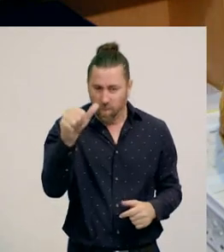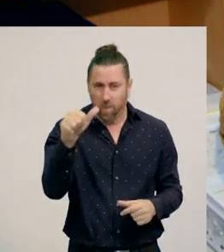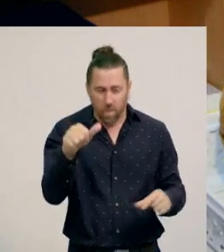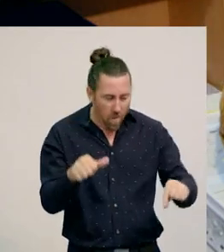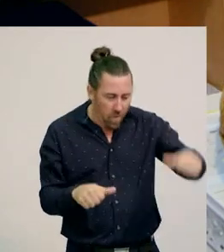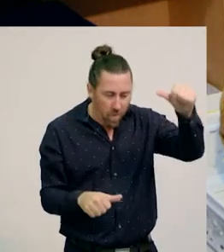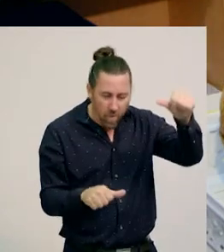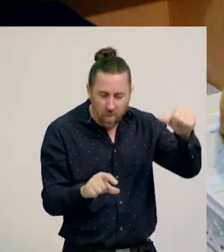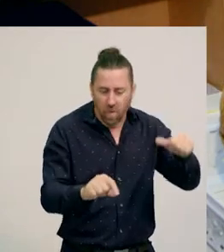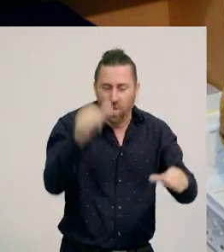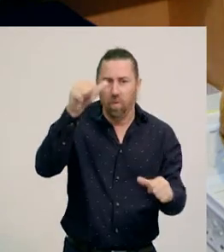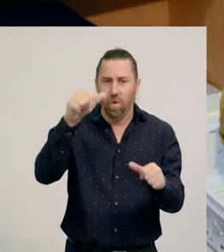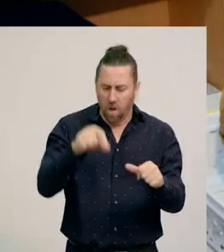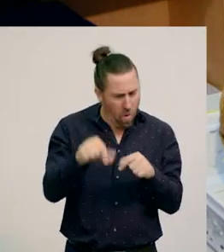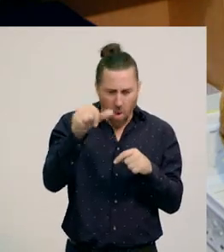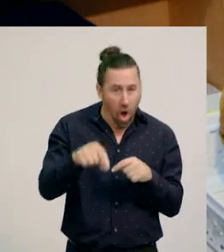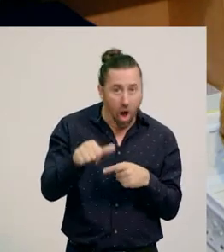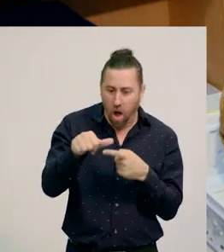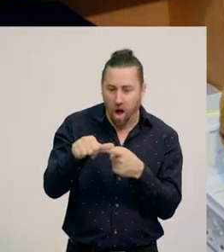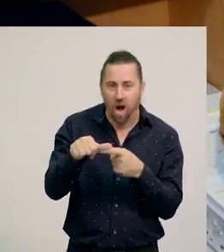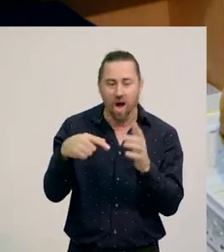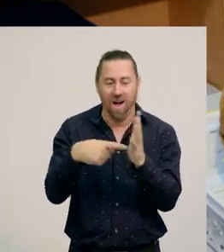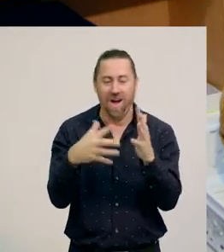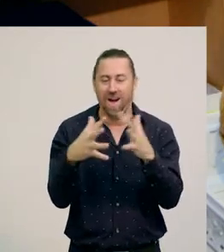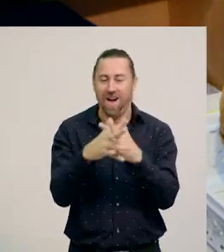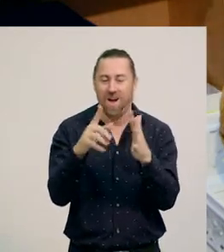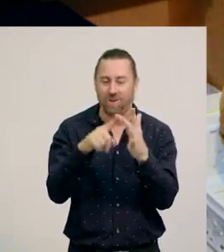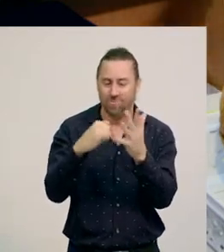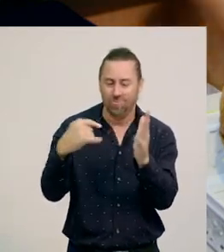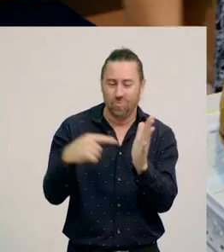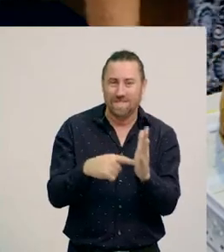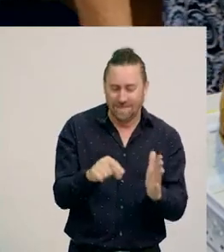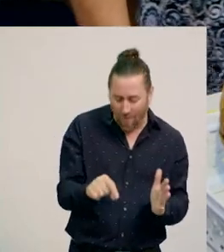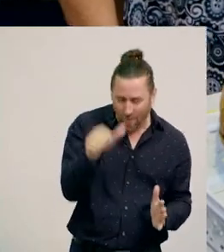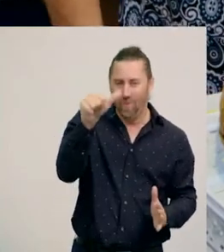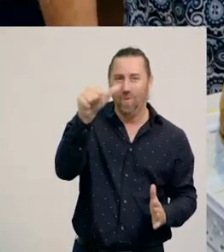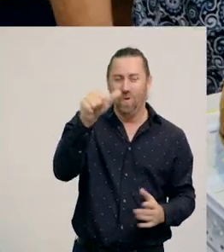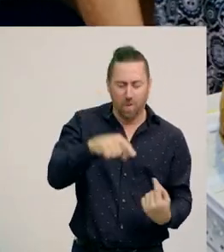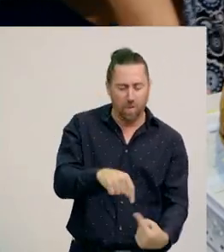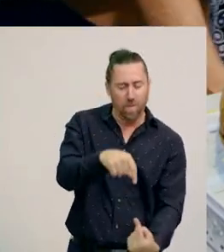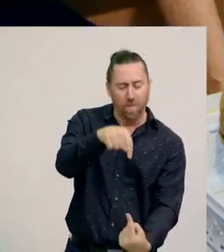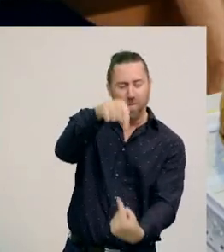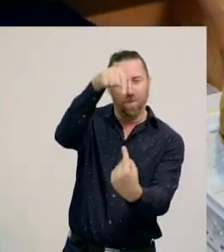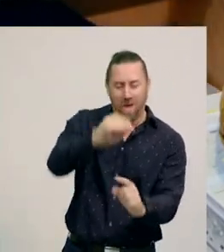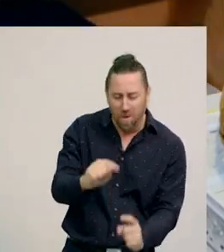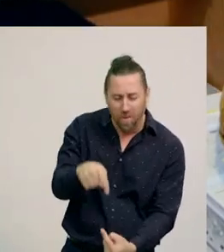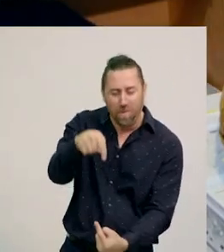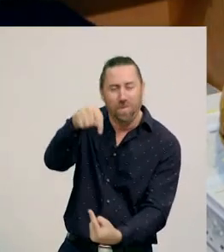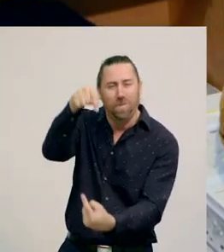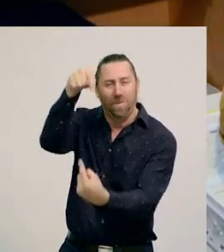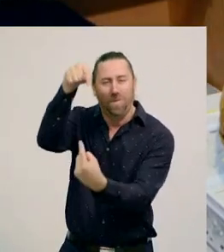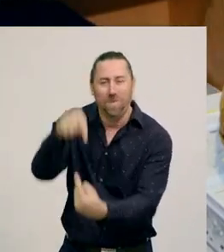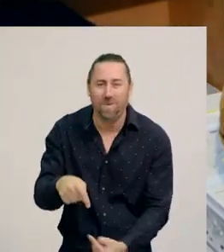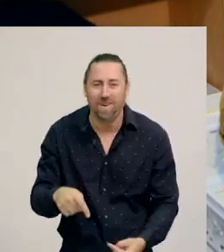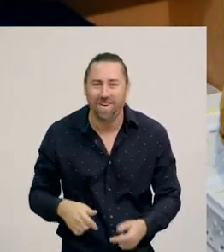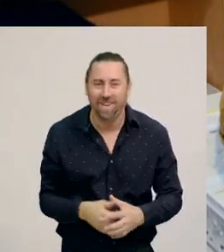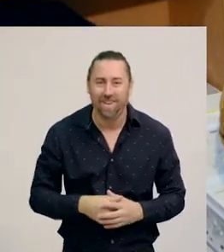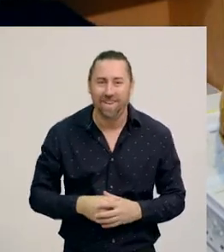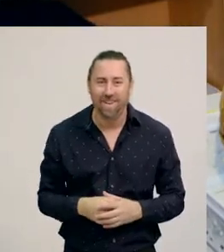I give them a twist to get them started. [spinning sound]